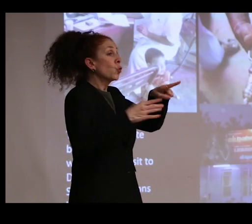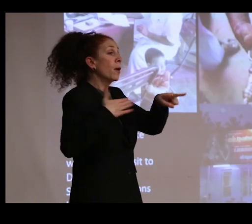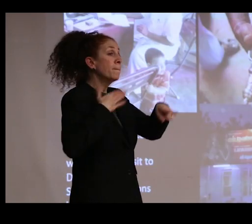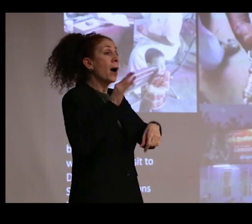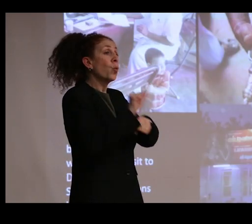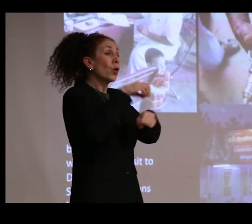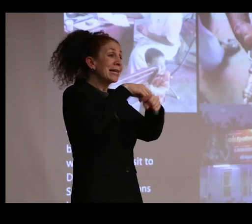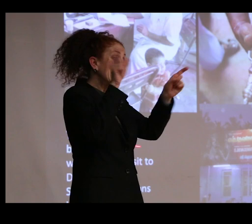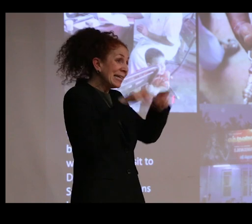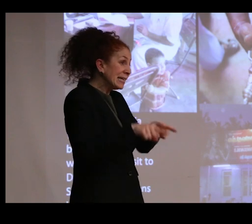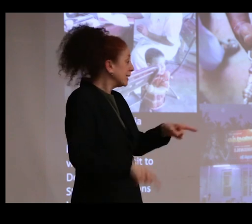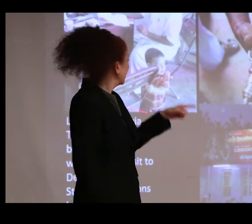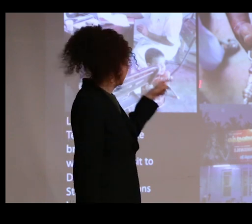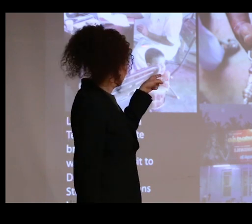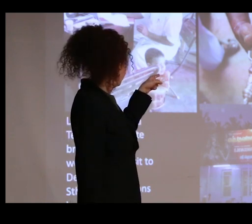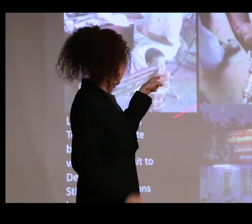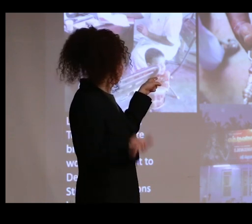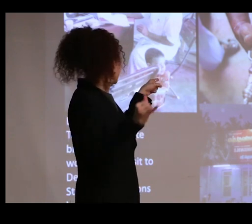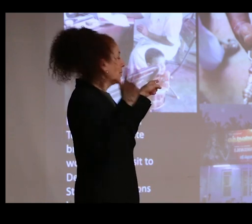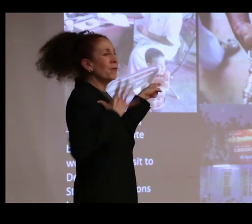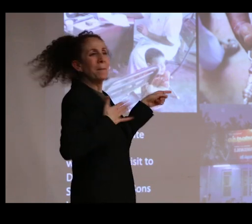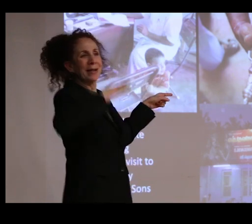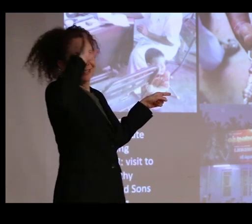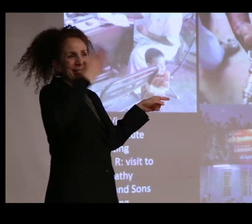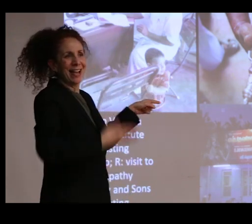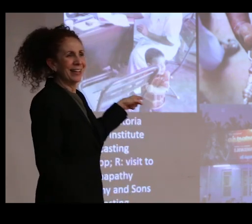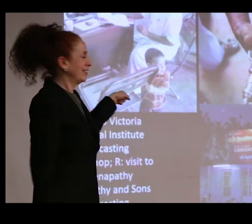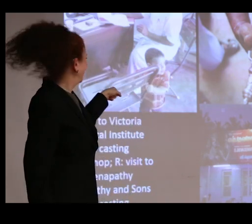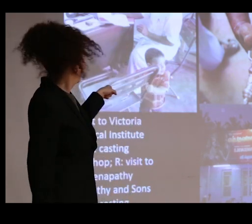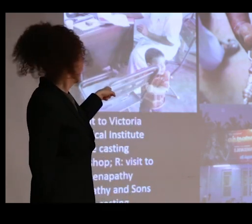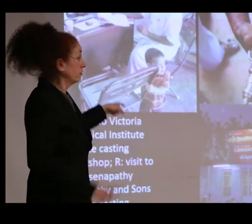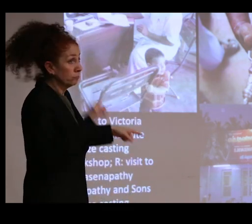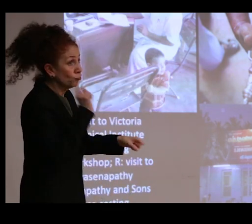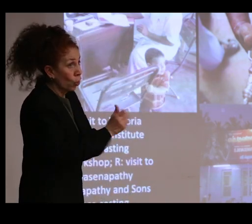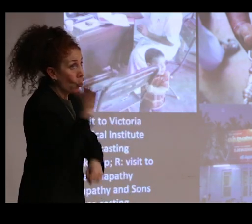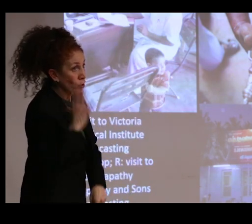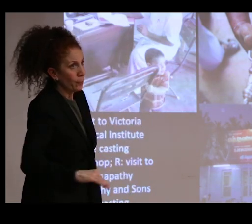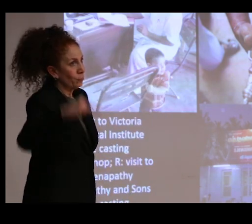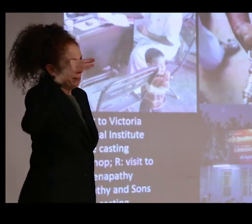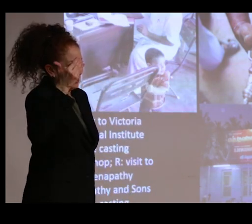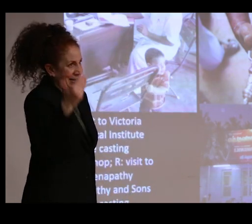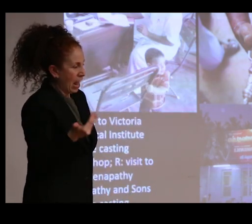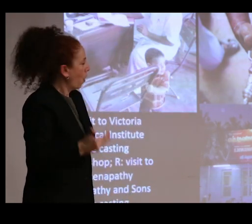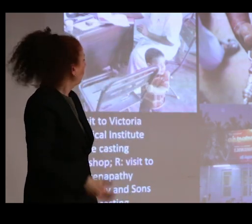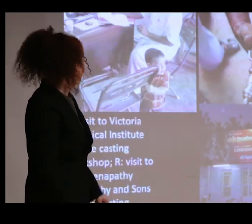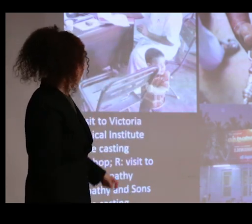and this is the same son you saw earlier a really long time ago-- I took a copy of this advertisement